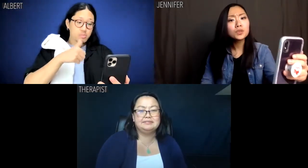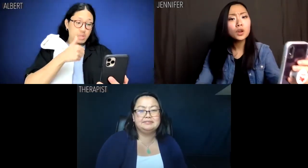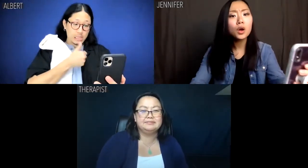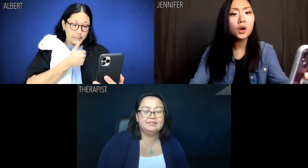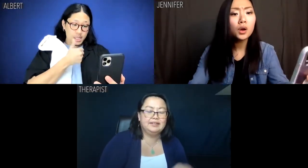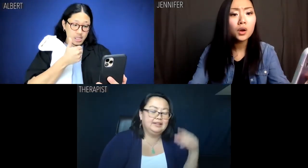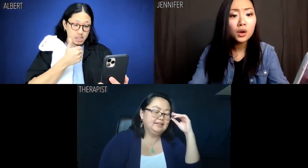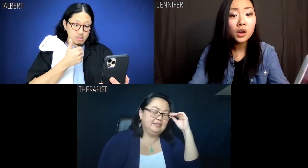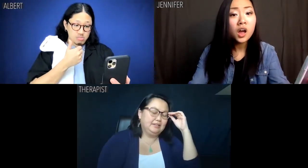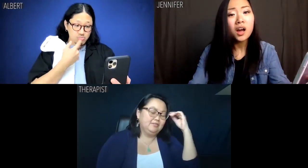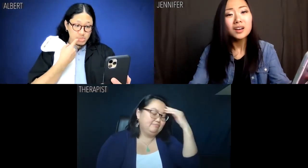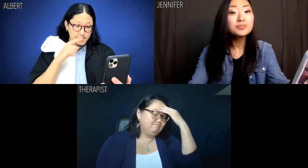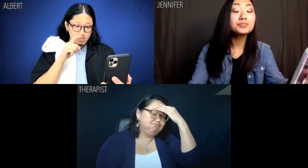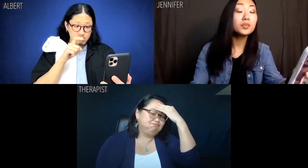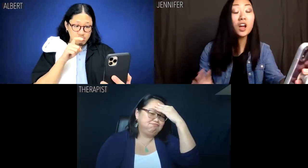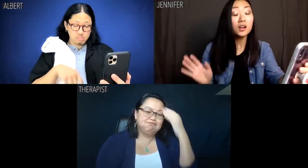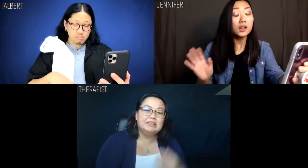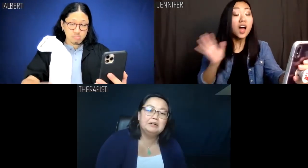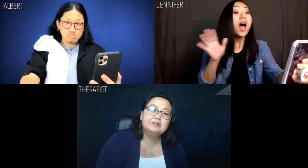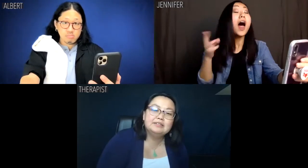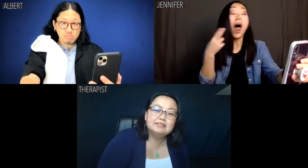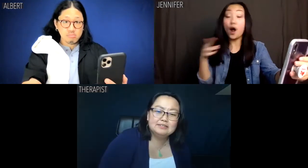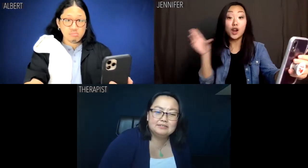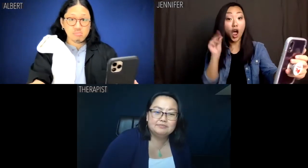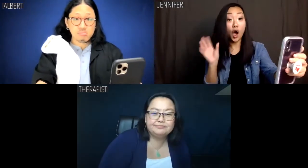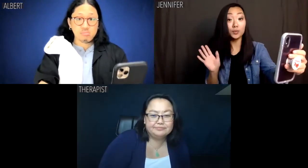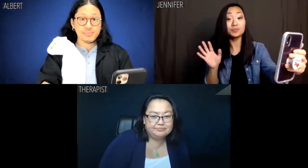Albert: Is therapy cutting it for you? Jennifer: Oh hell no,